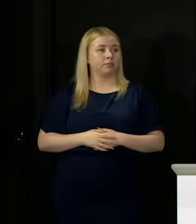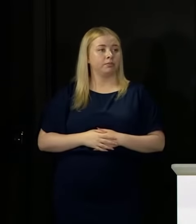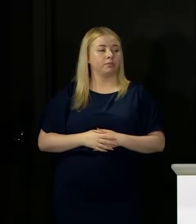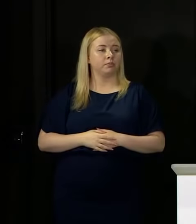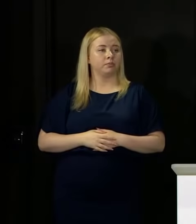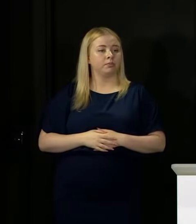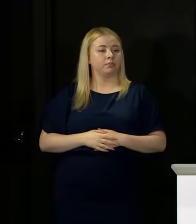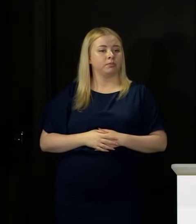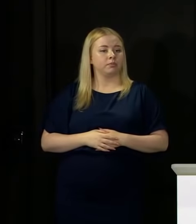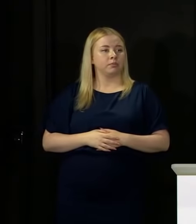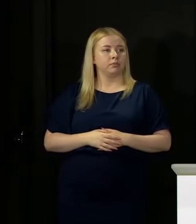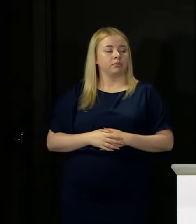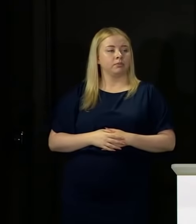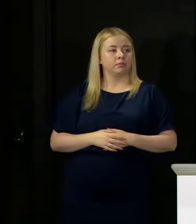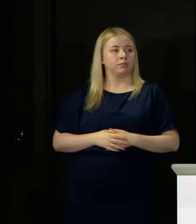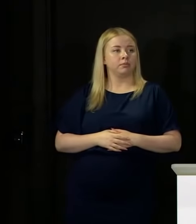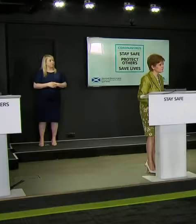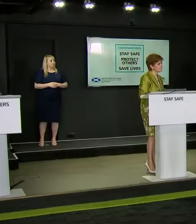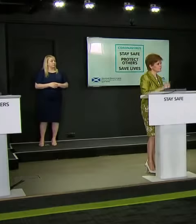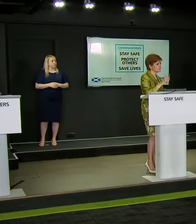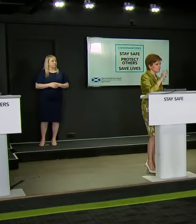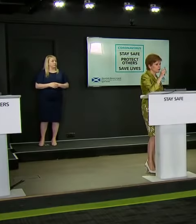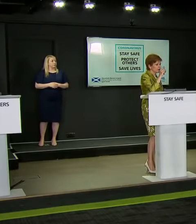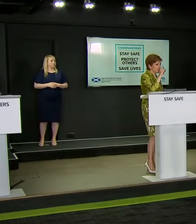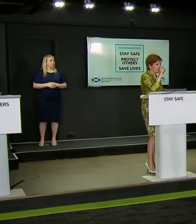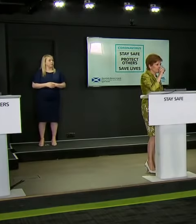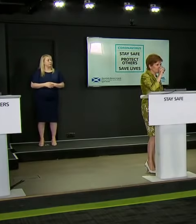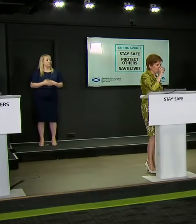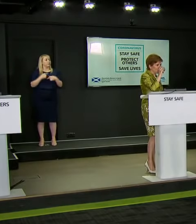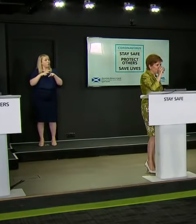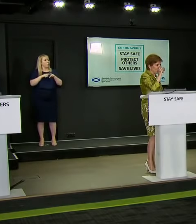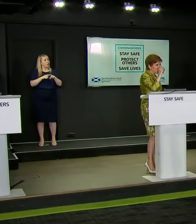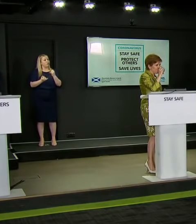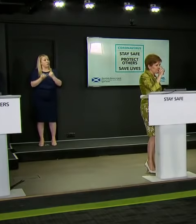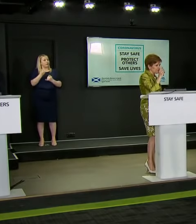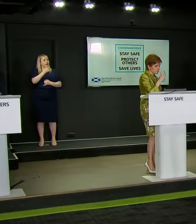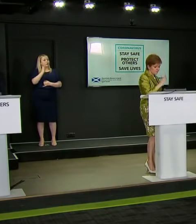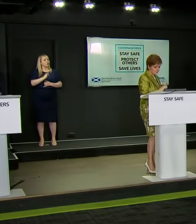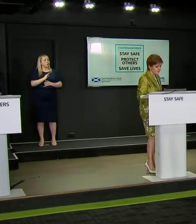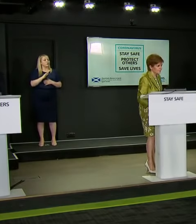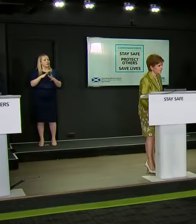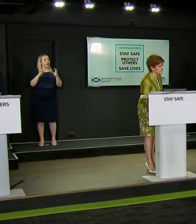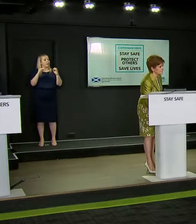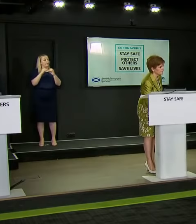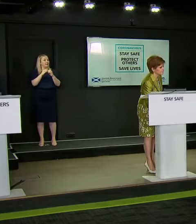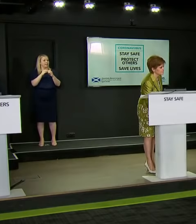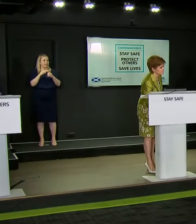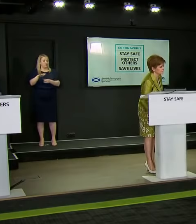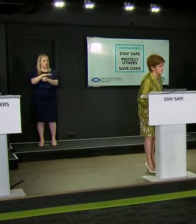Just following on from that on the Aberdeen cluster, NHS Grampian's Deputy Director of